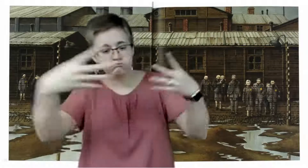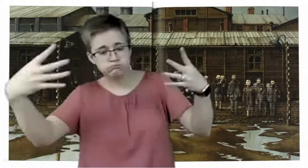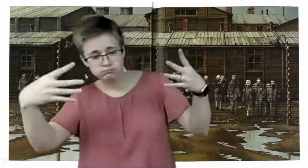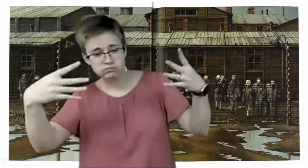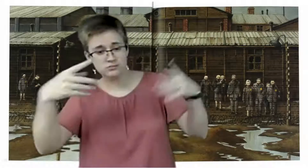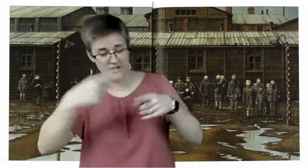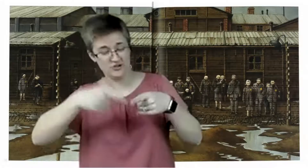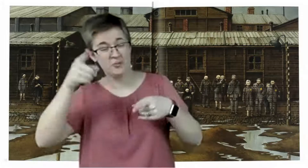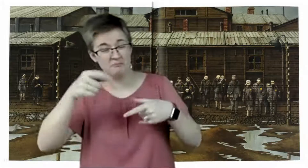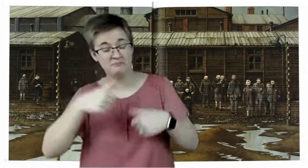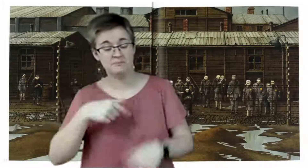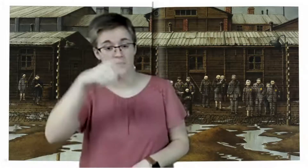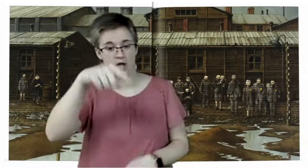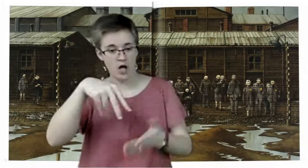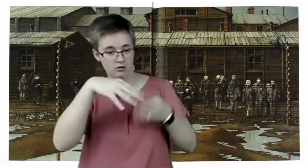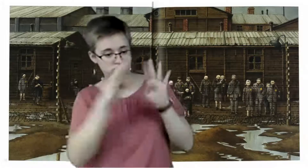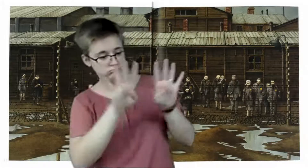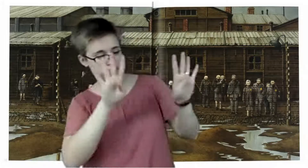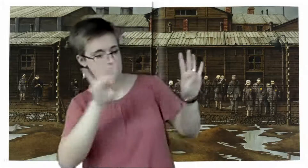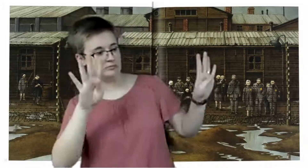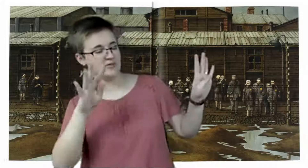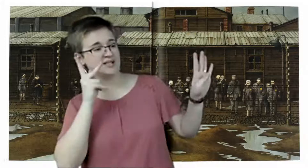They all stood in front of long wooden houses.